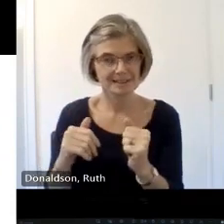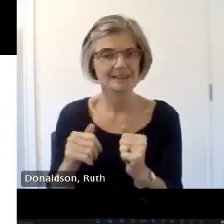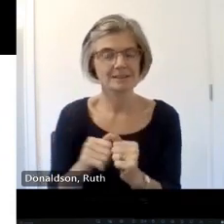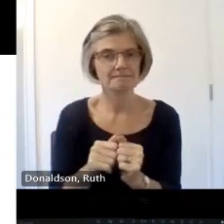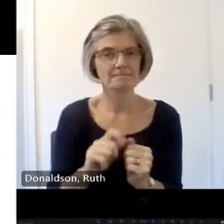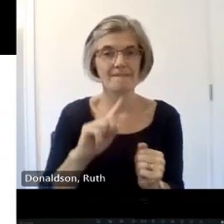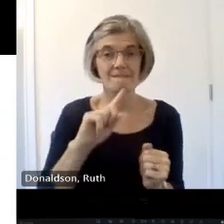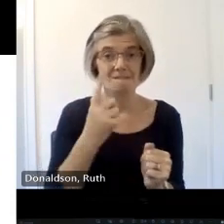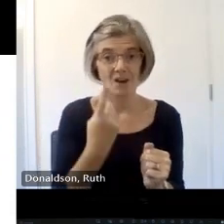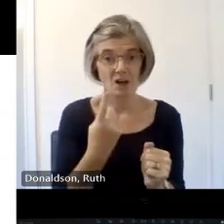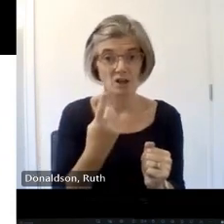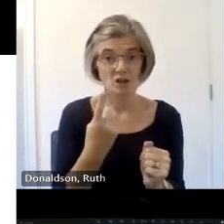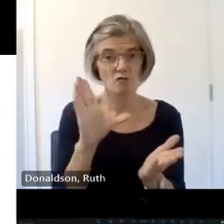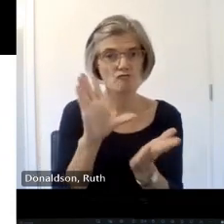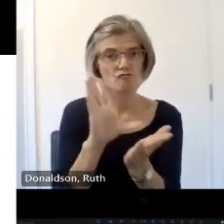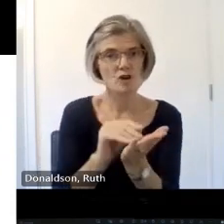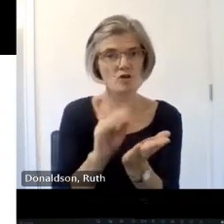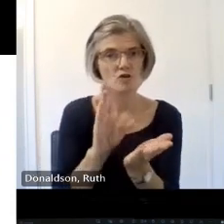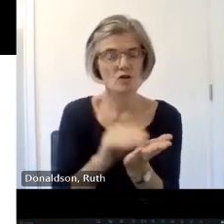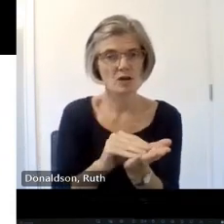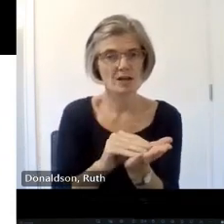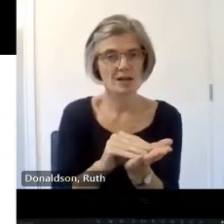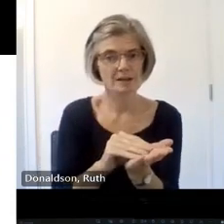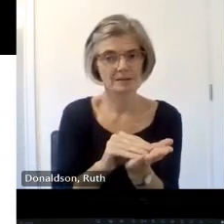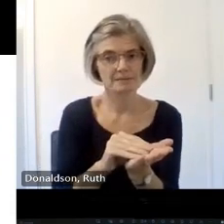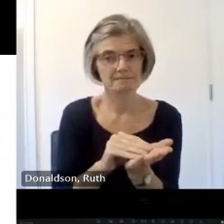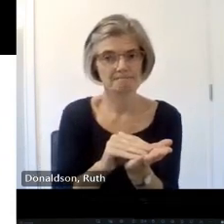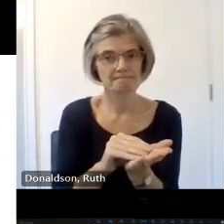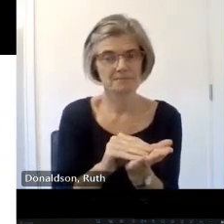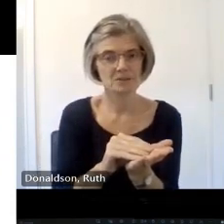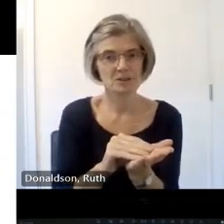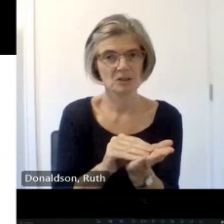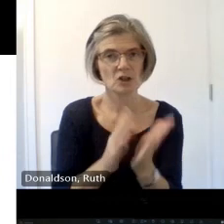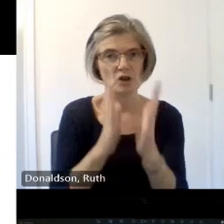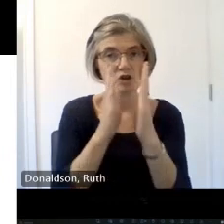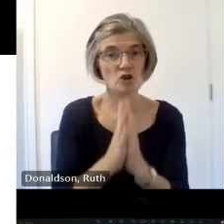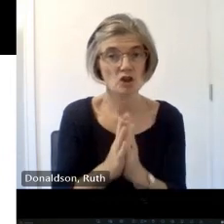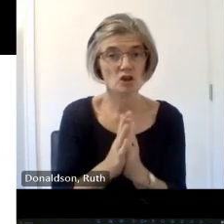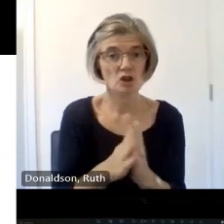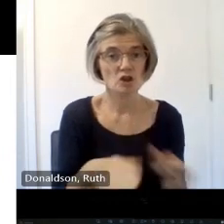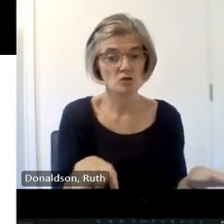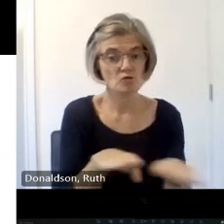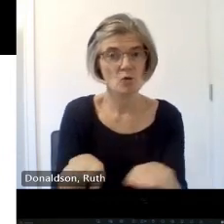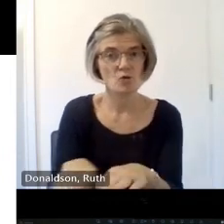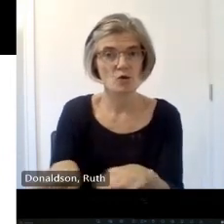Scotland's clothing churches a race against time and we're joined by DJ Johnson Smith who is a